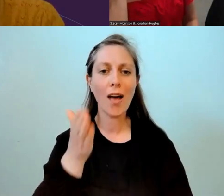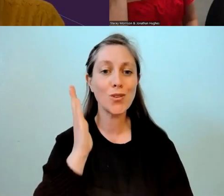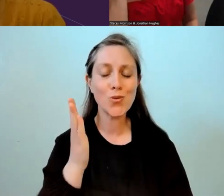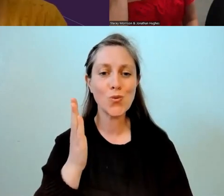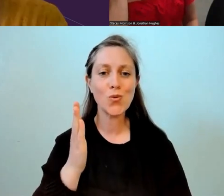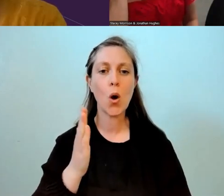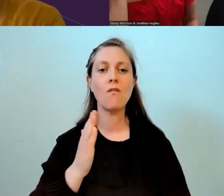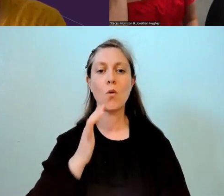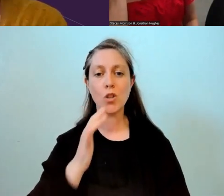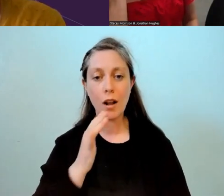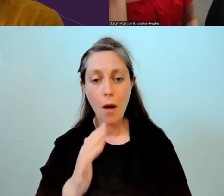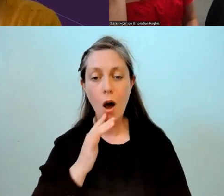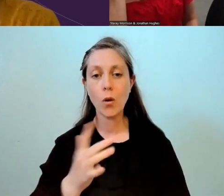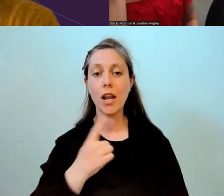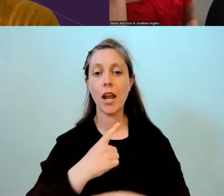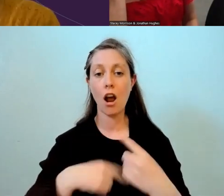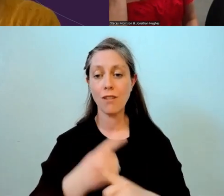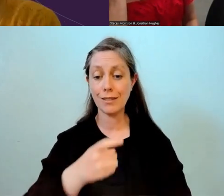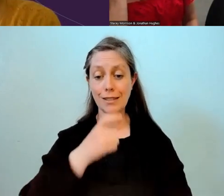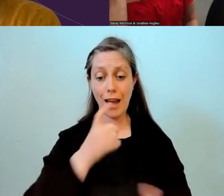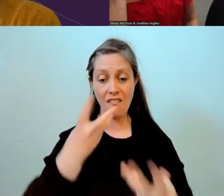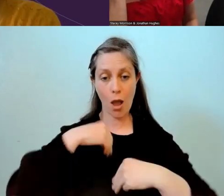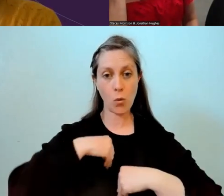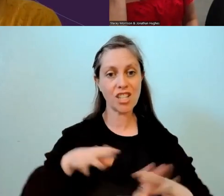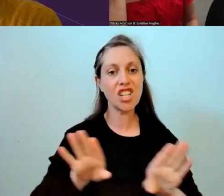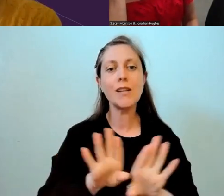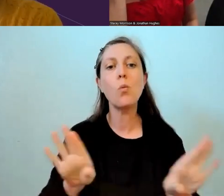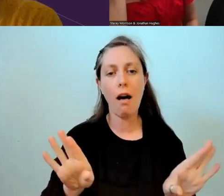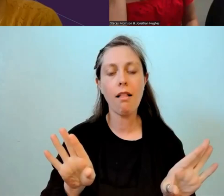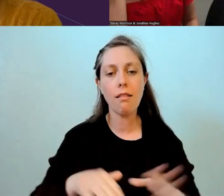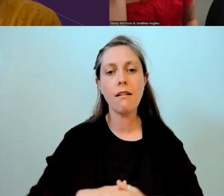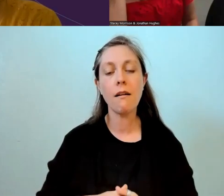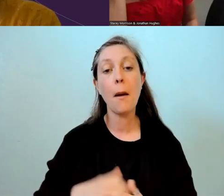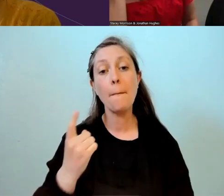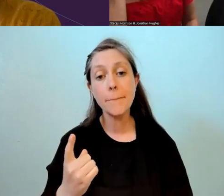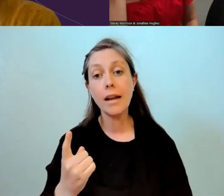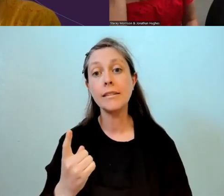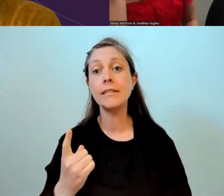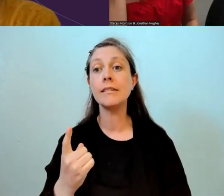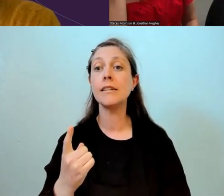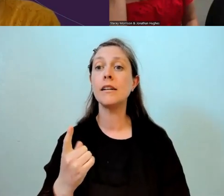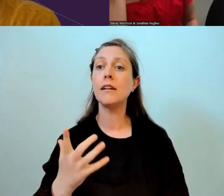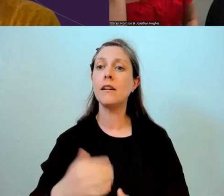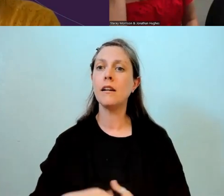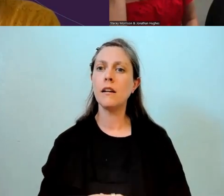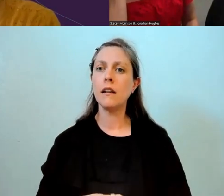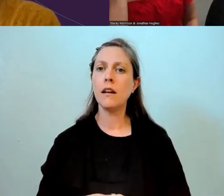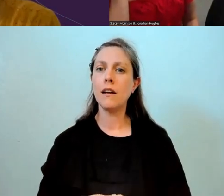in terms of acquisition for staff as well. But the kids, I learn off the kids all the time.